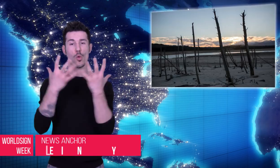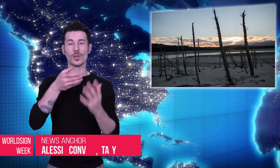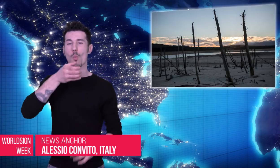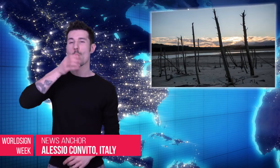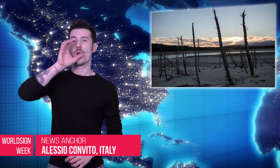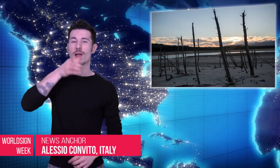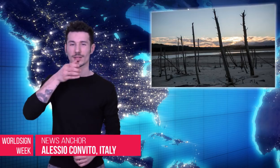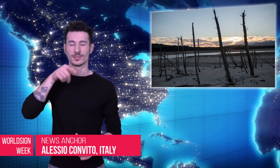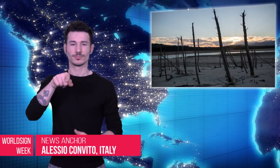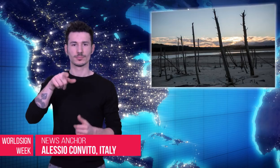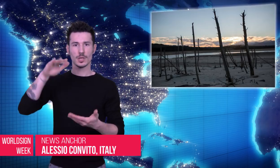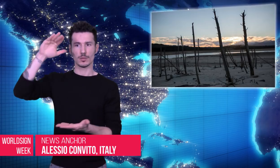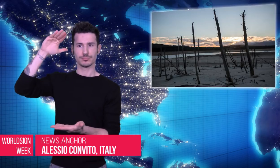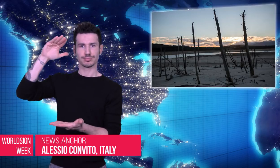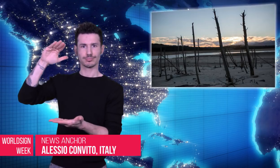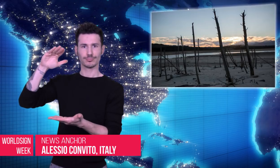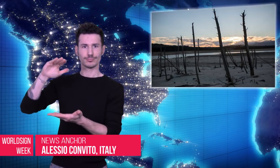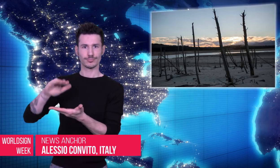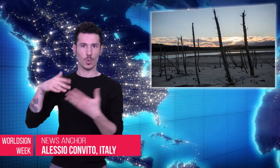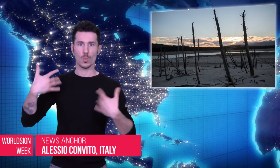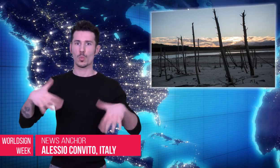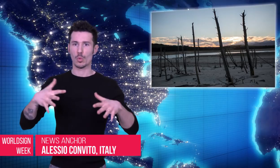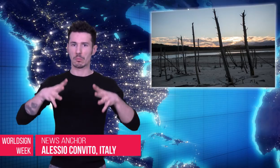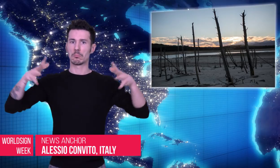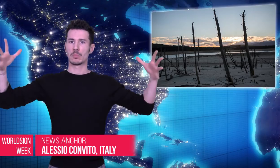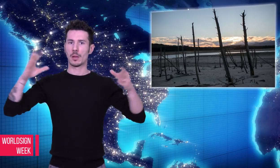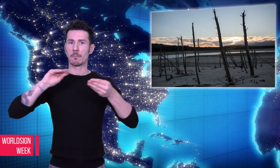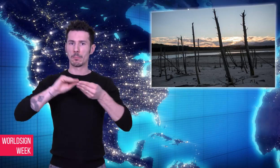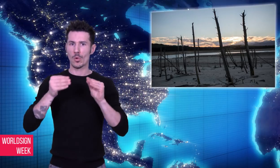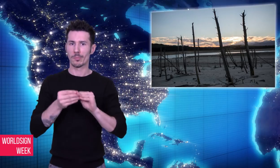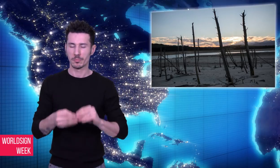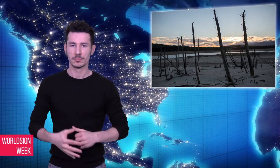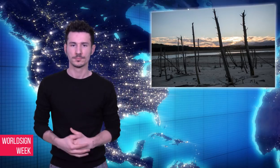Alessio: Global water crisis is serious